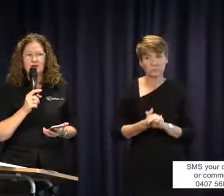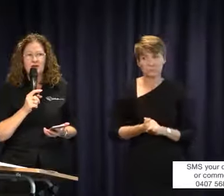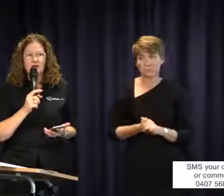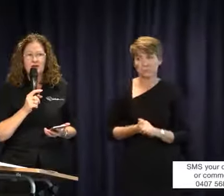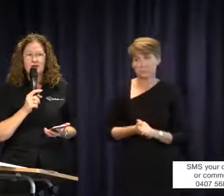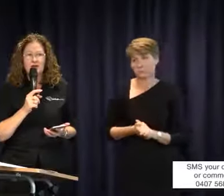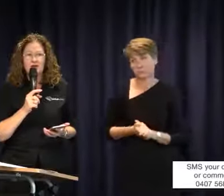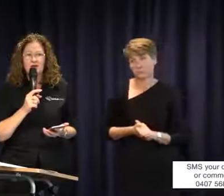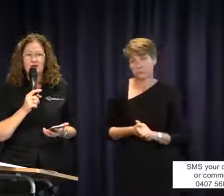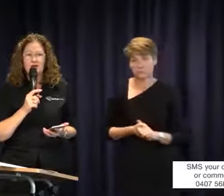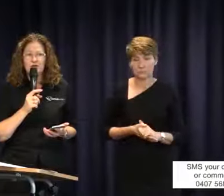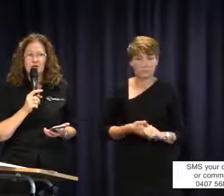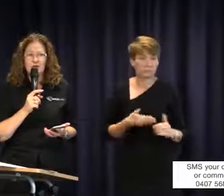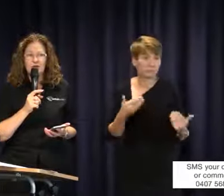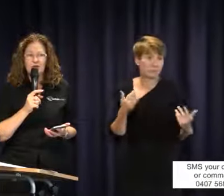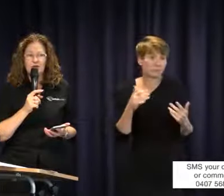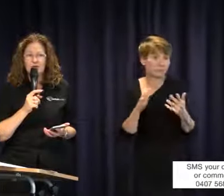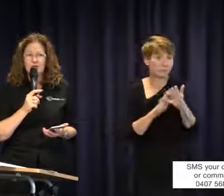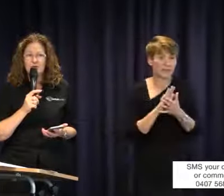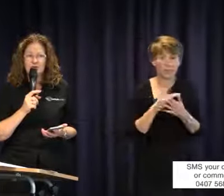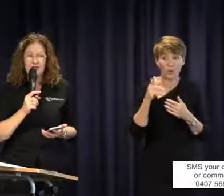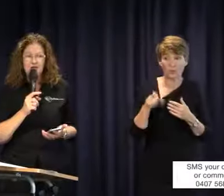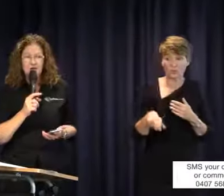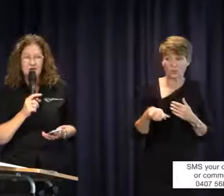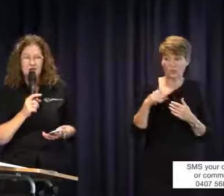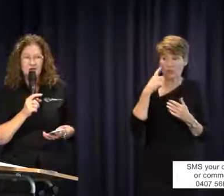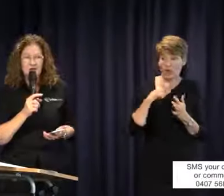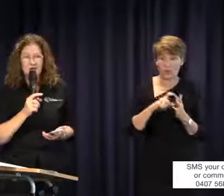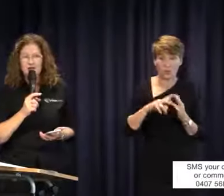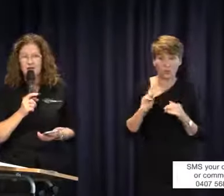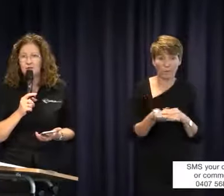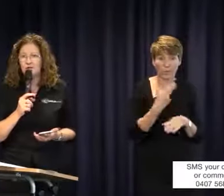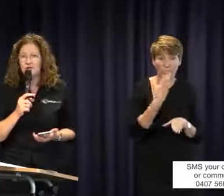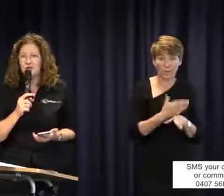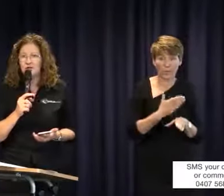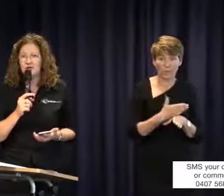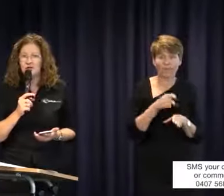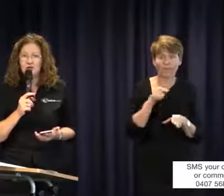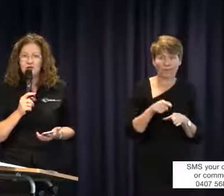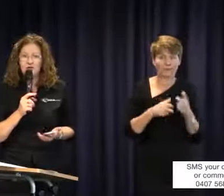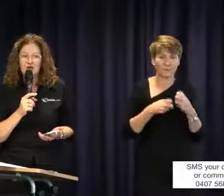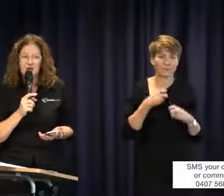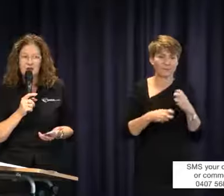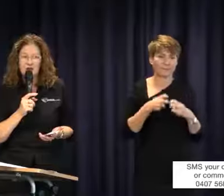trying to do the job of two positions then that is a problem I would see. I am also a